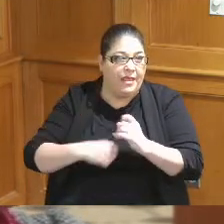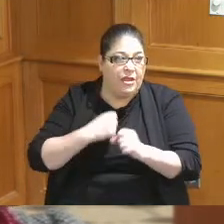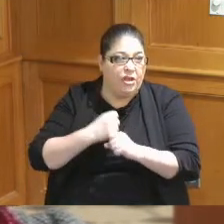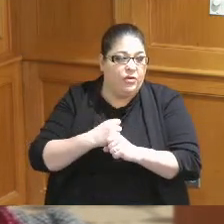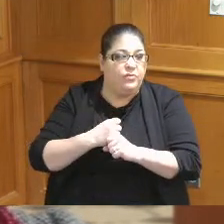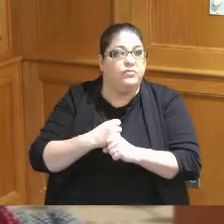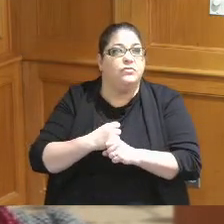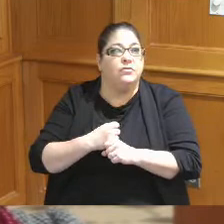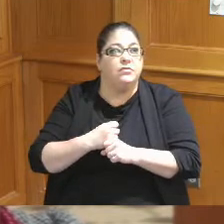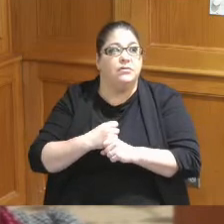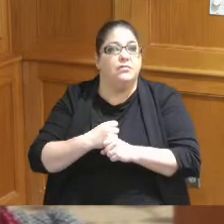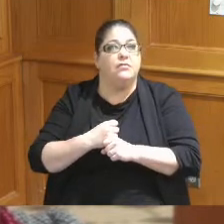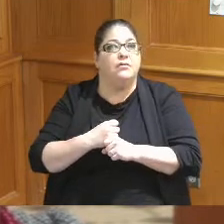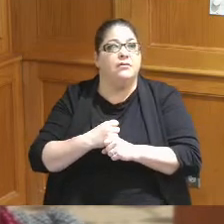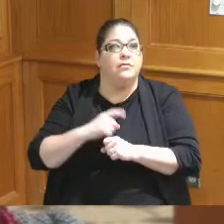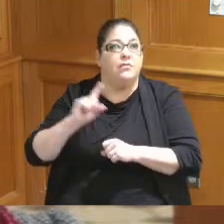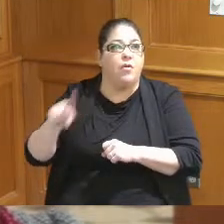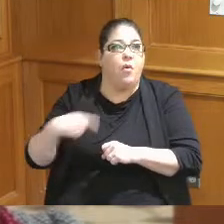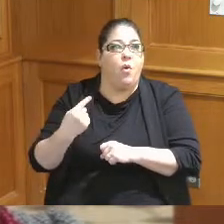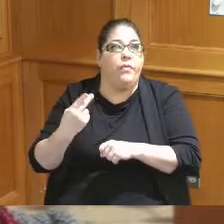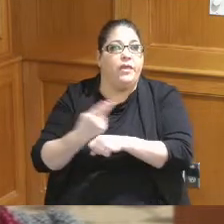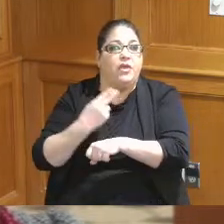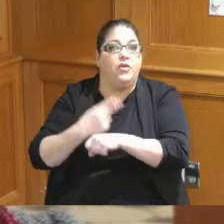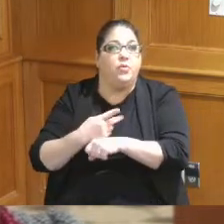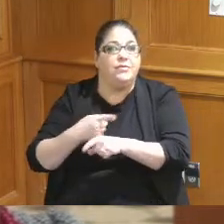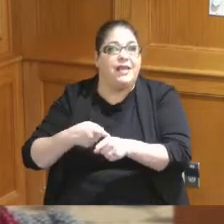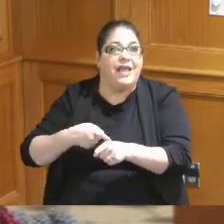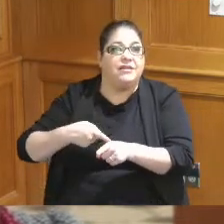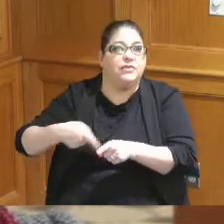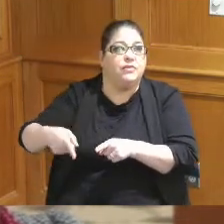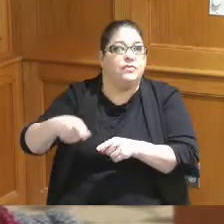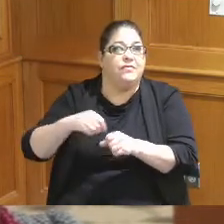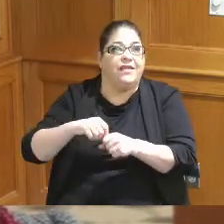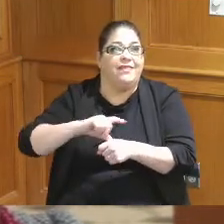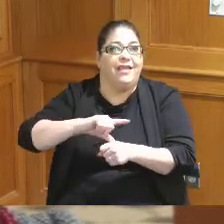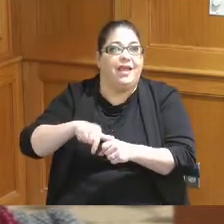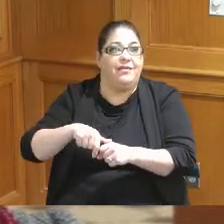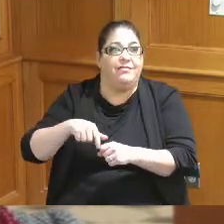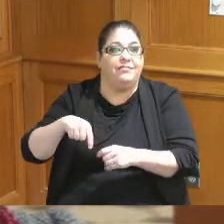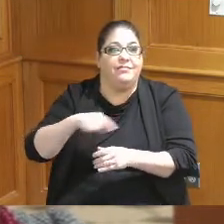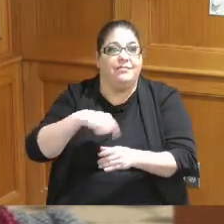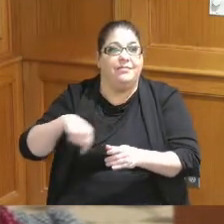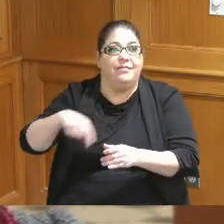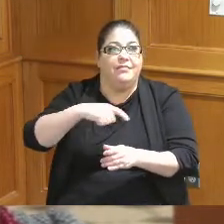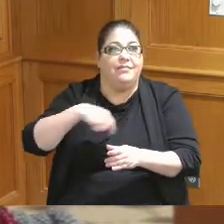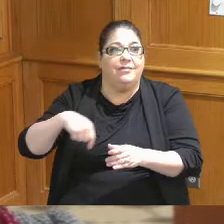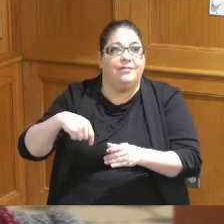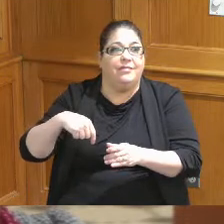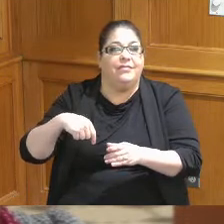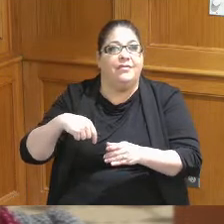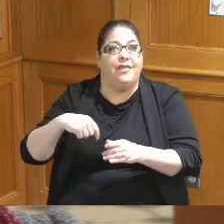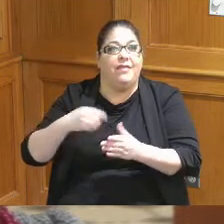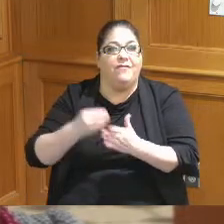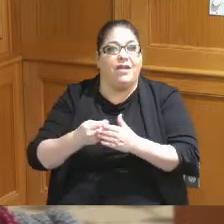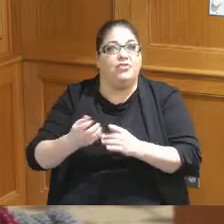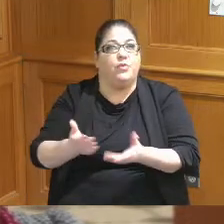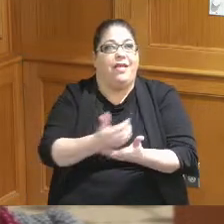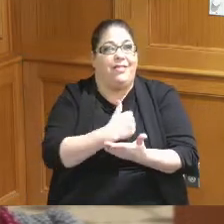it it could be only used exclusively within the area from which those funds were created and so